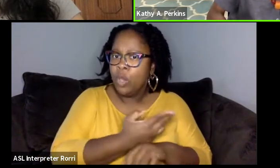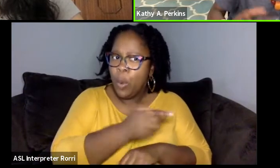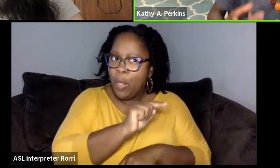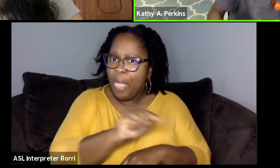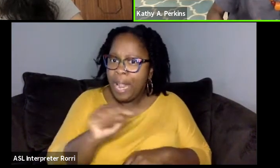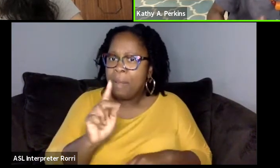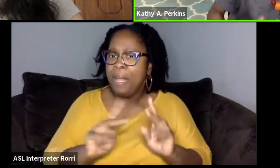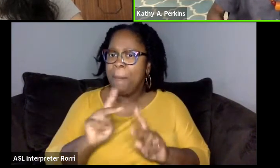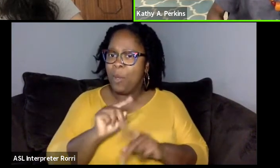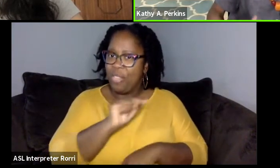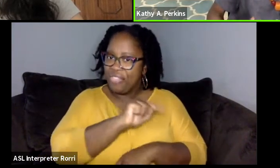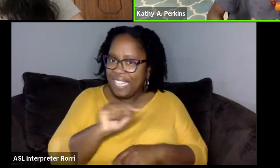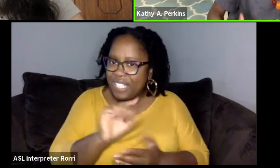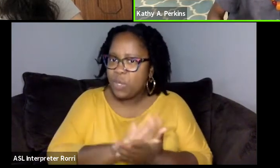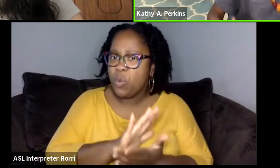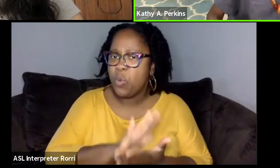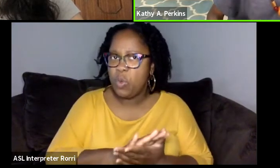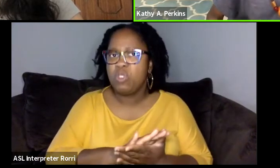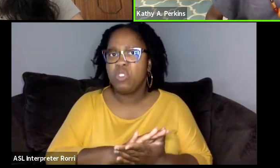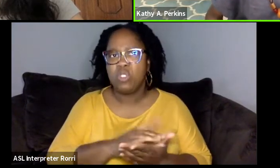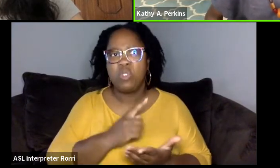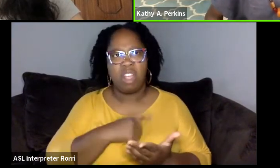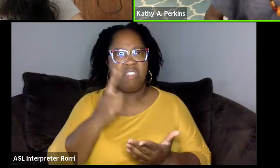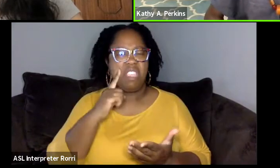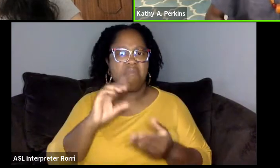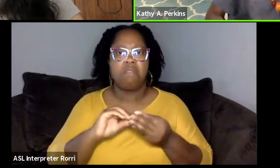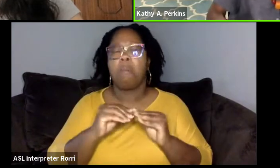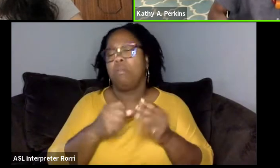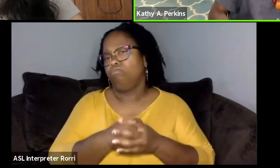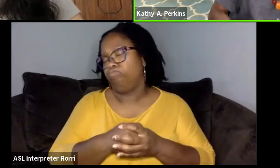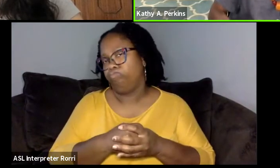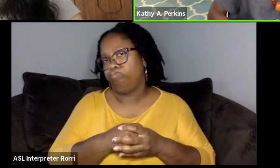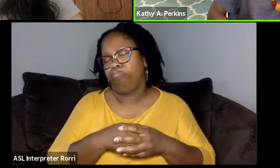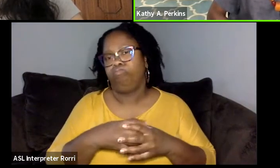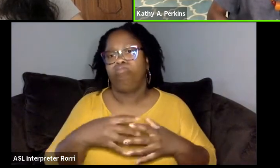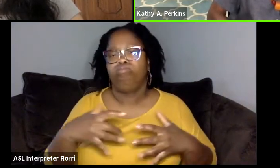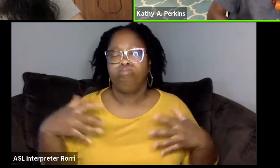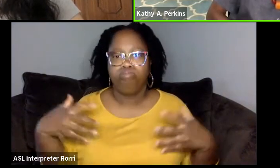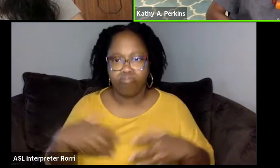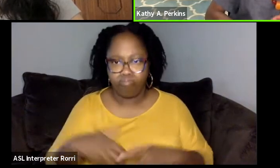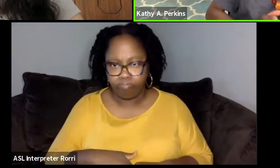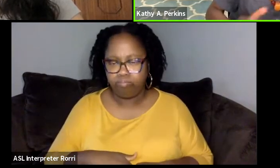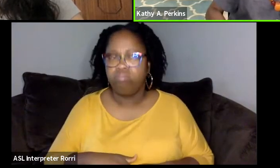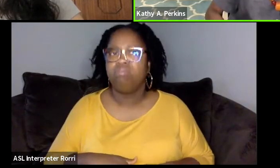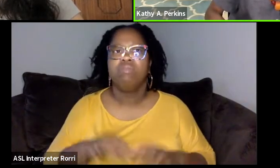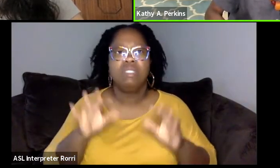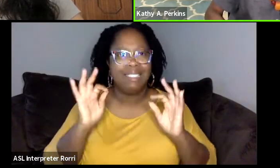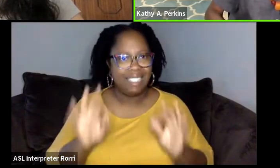So I think the numbers have definitely grown. We've definitely seeing a larger pool